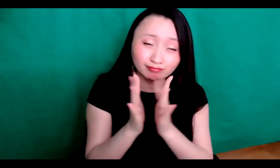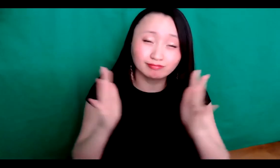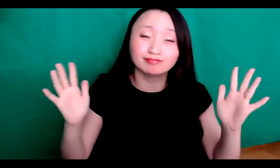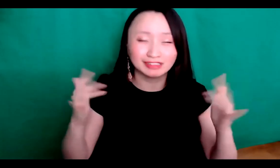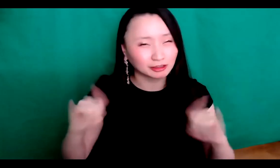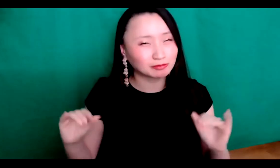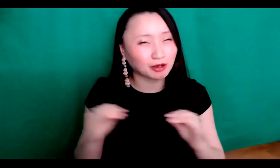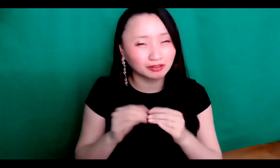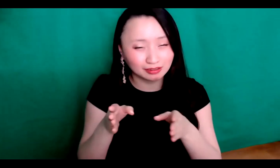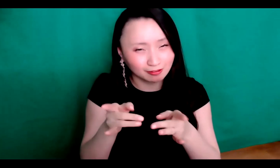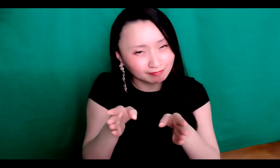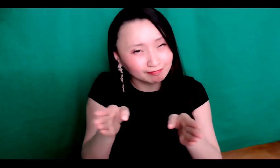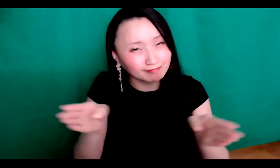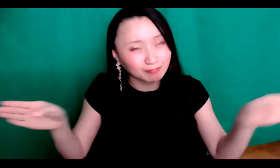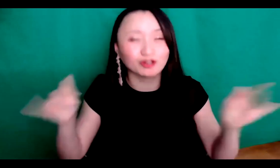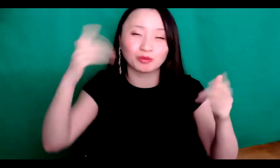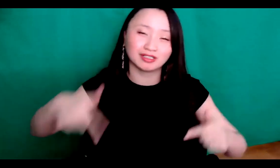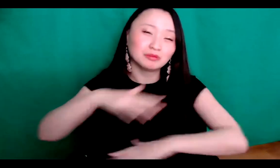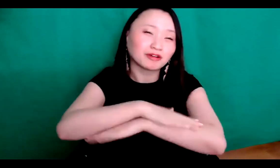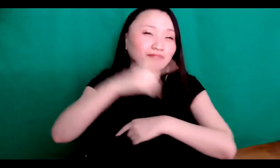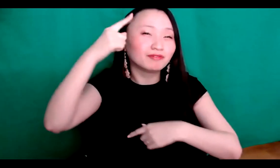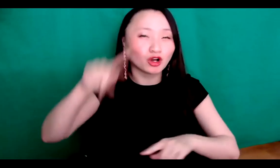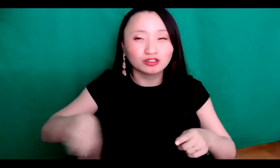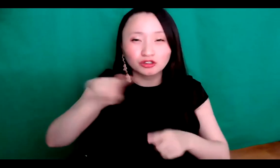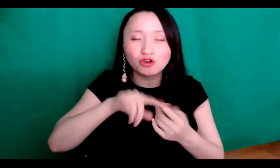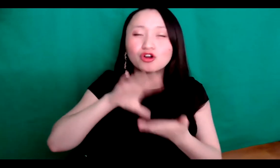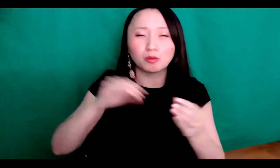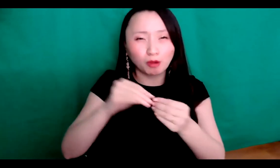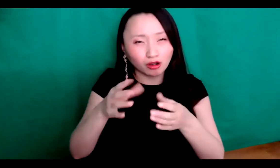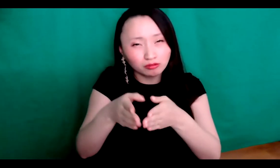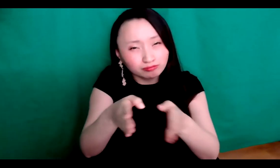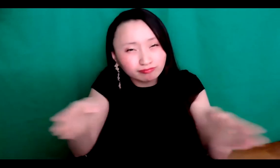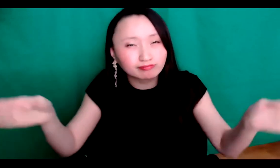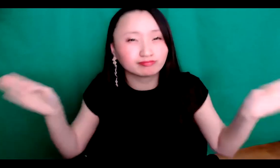number of times and and really there's a lot more exposure that we need to have and so